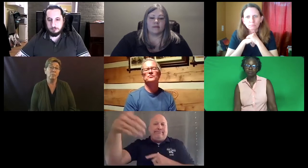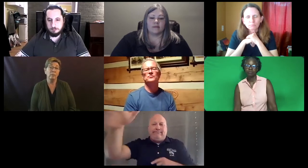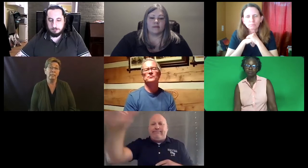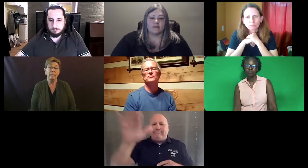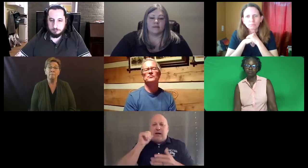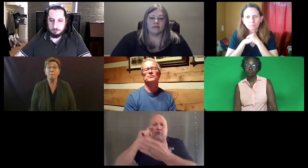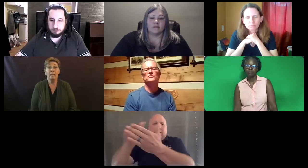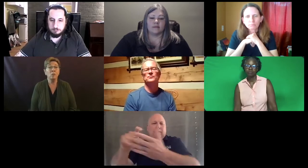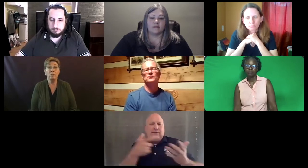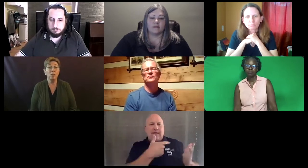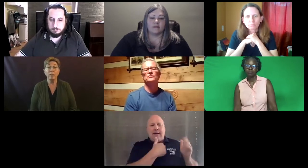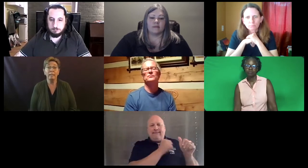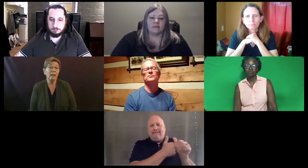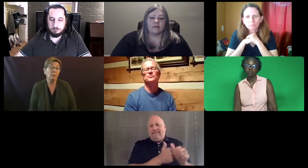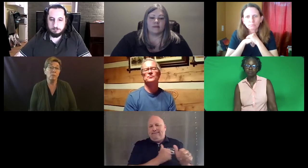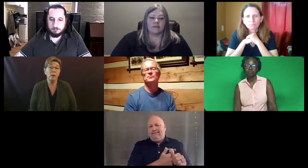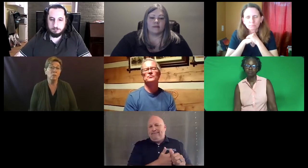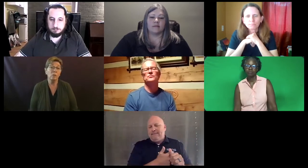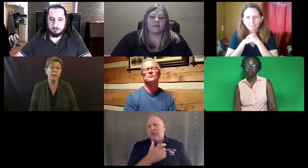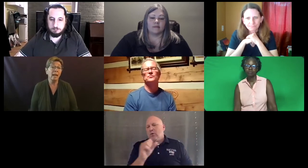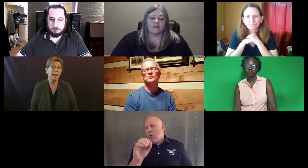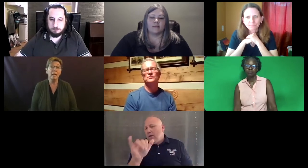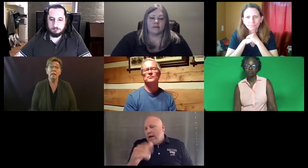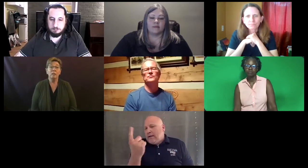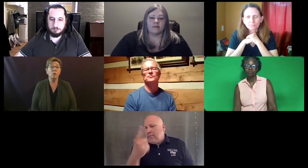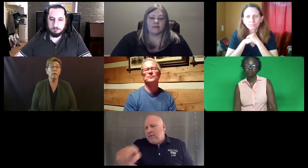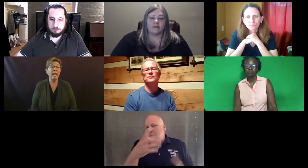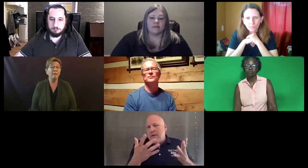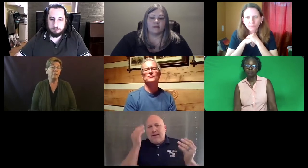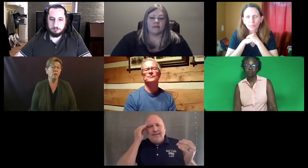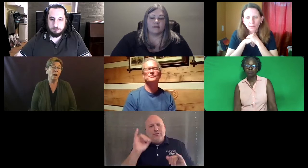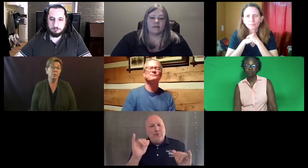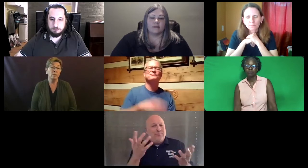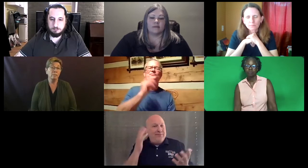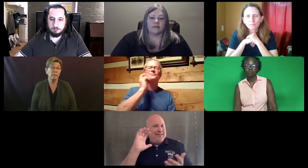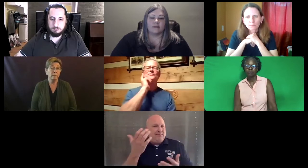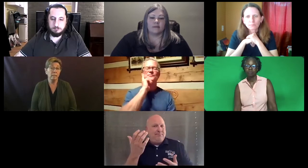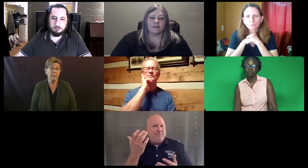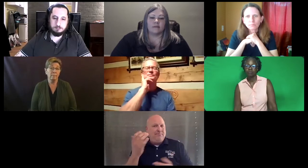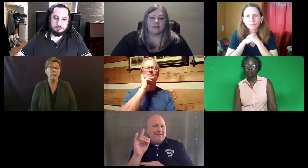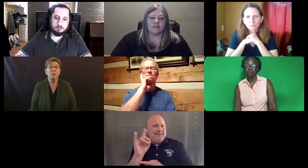So they took RID out as well. So they can have other options available to them.